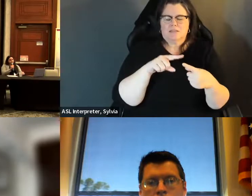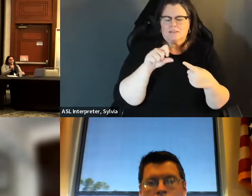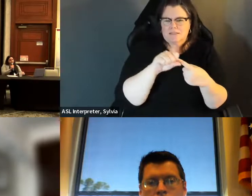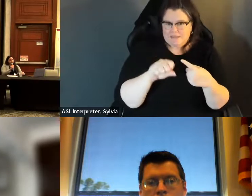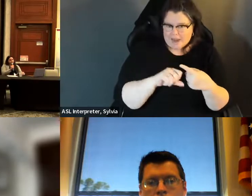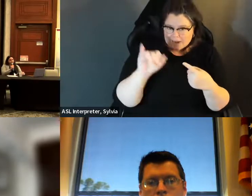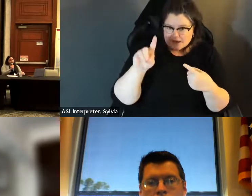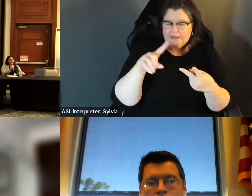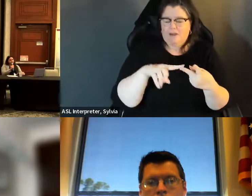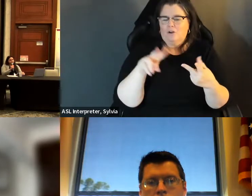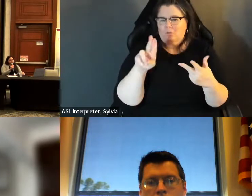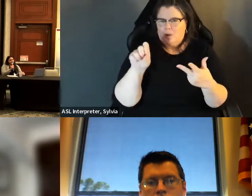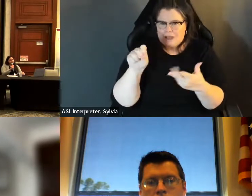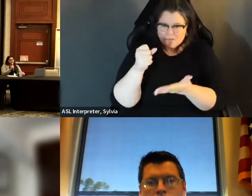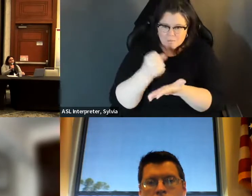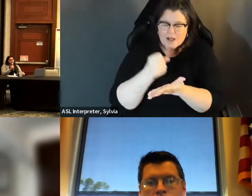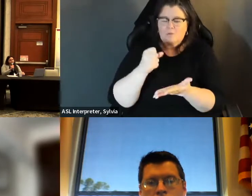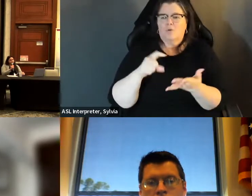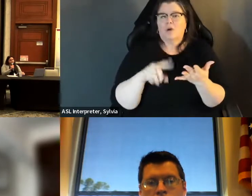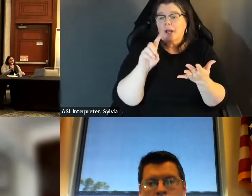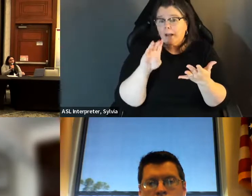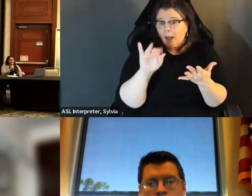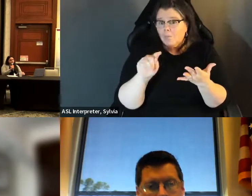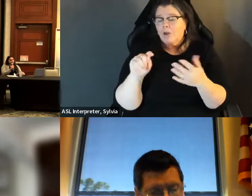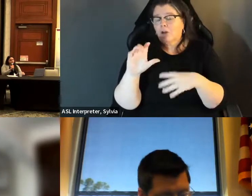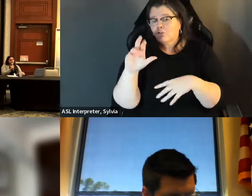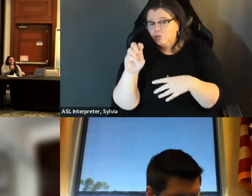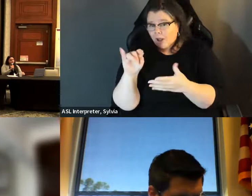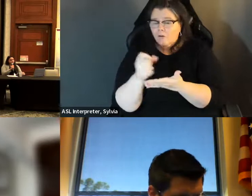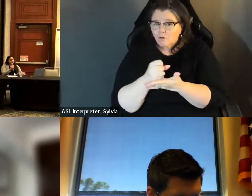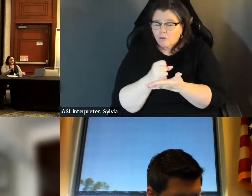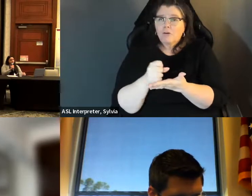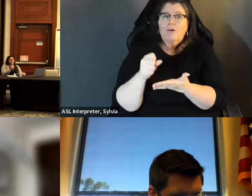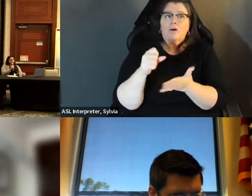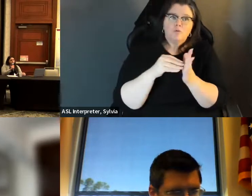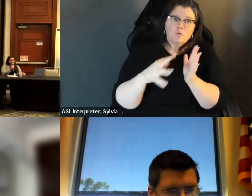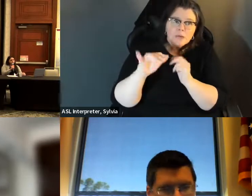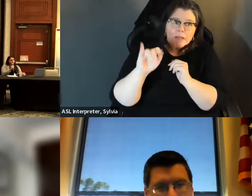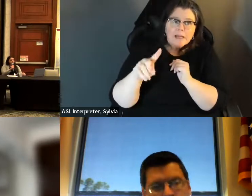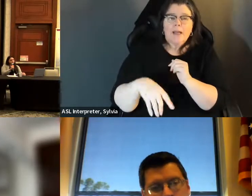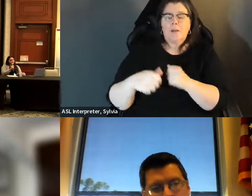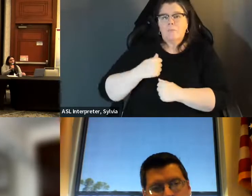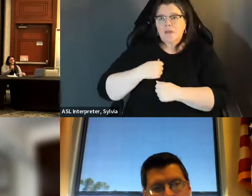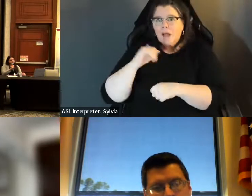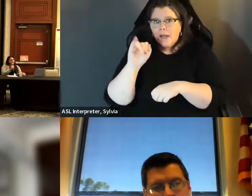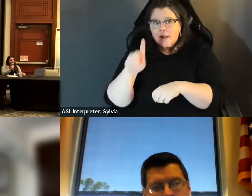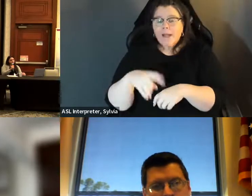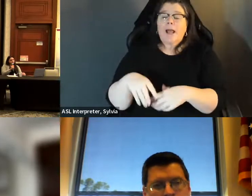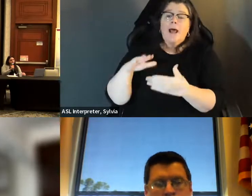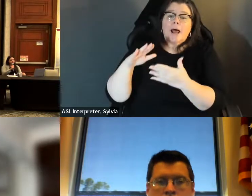of whatcy allowed of the polls . Bring a driver's licence, a state I ID, a US passport, a debit or credit card, military